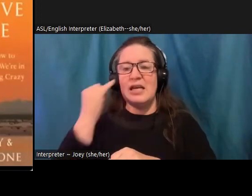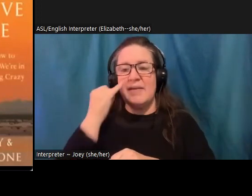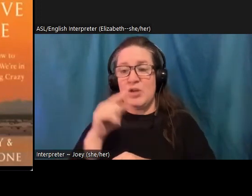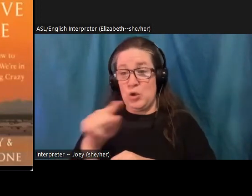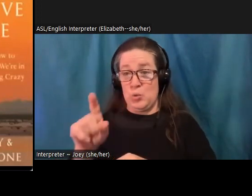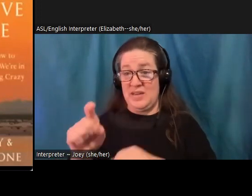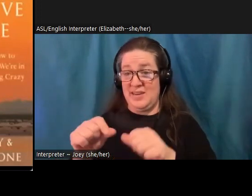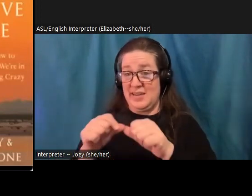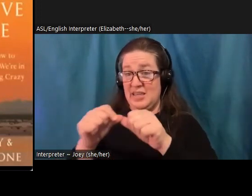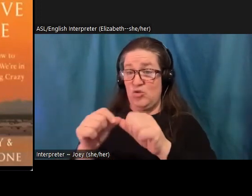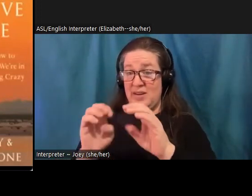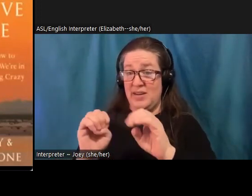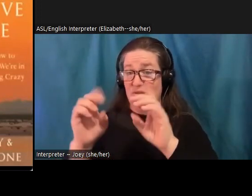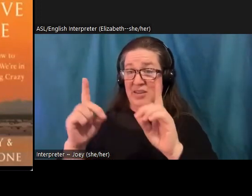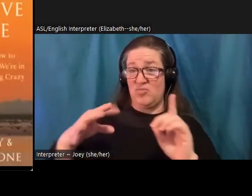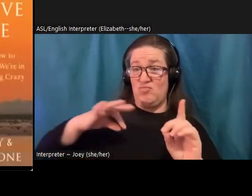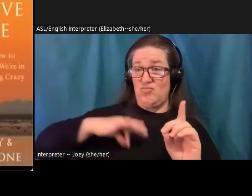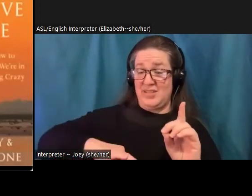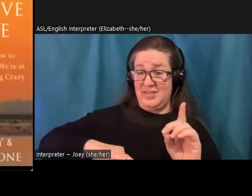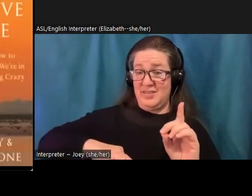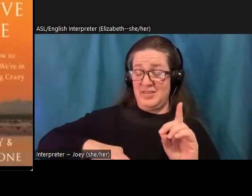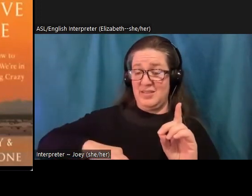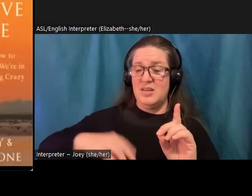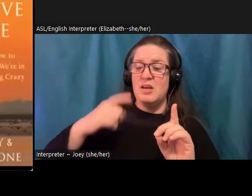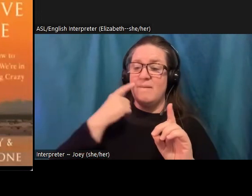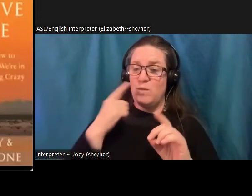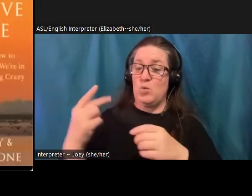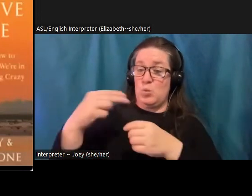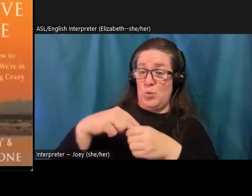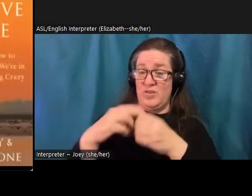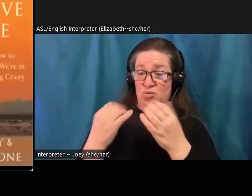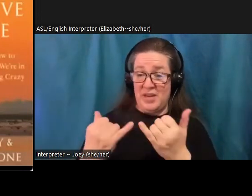credits for attending today, please make sure to feel free to